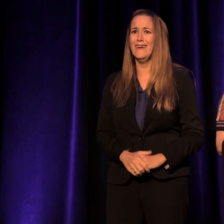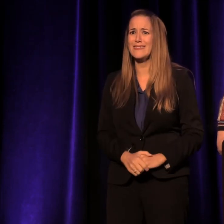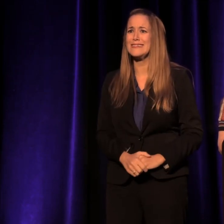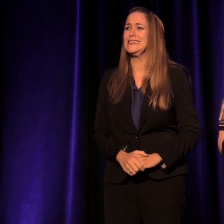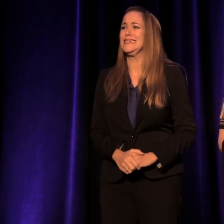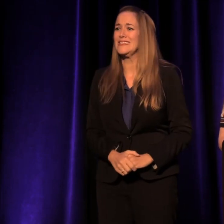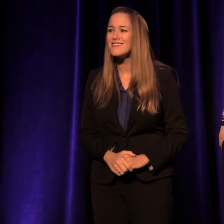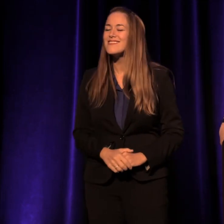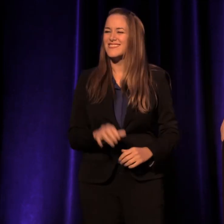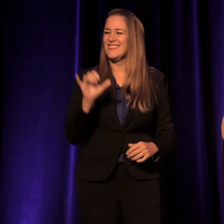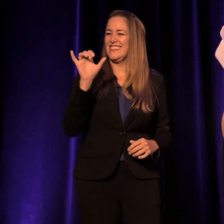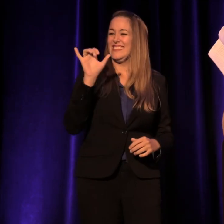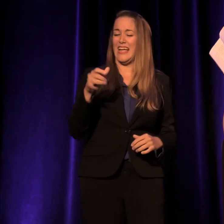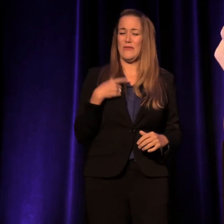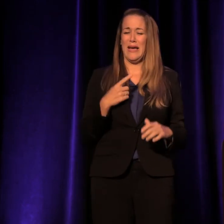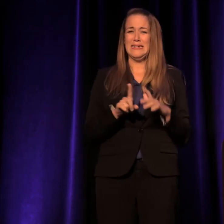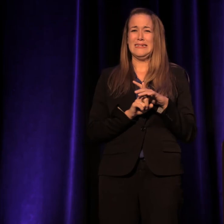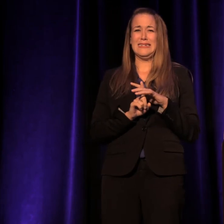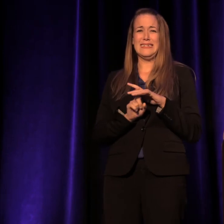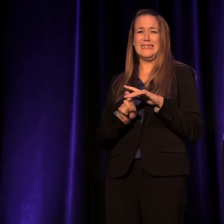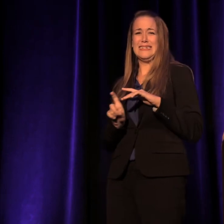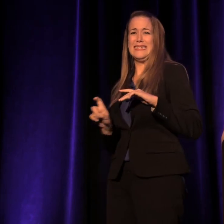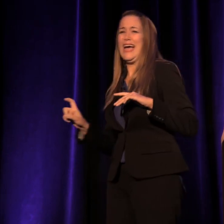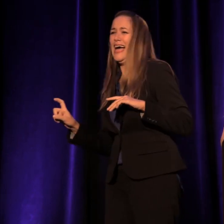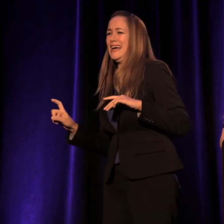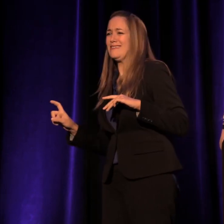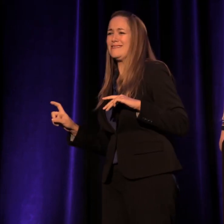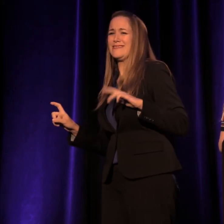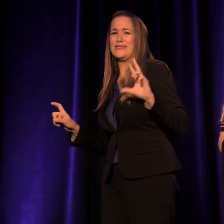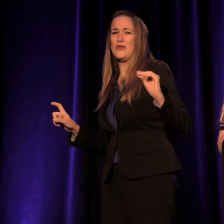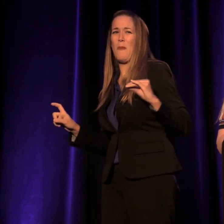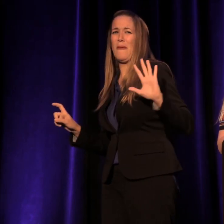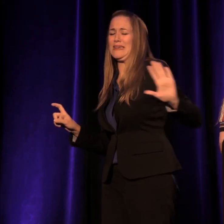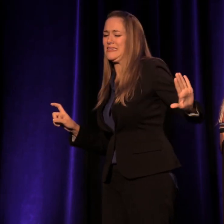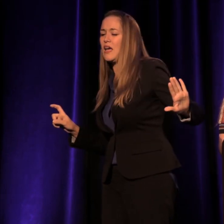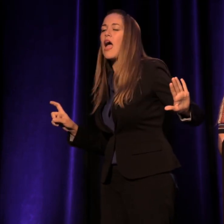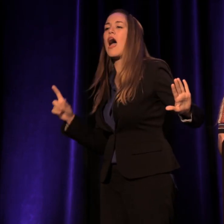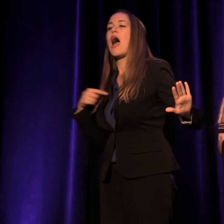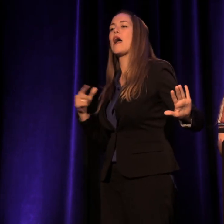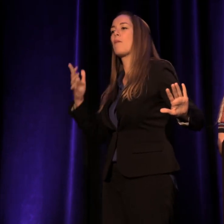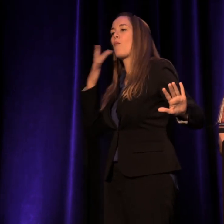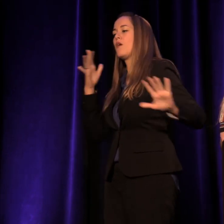So I retreated to the page immediately and I've been a storyteller ever since.